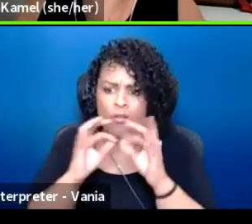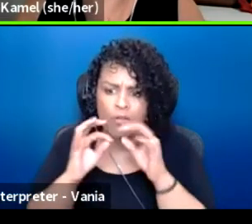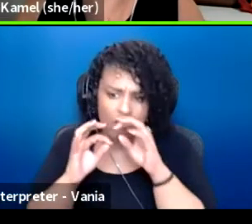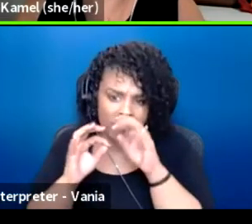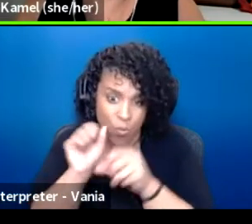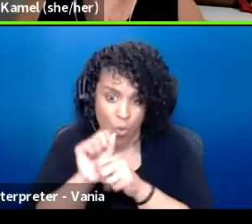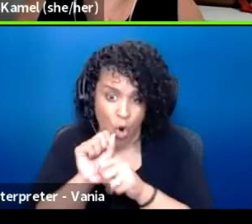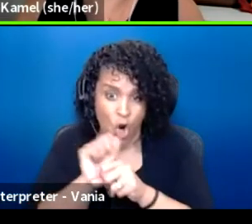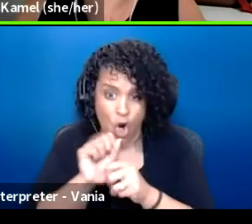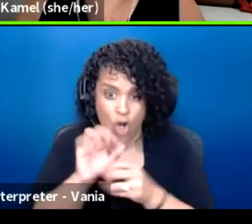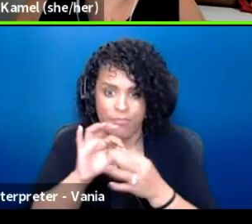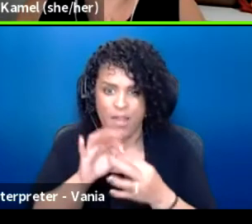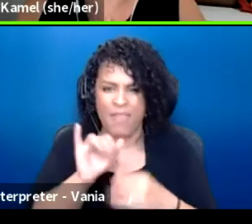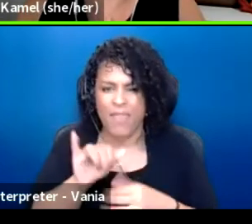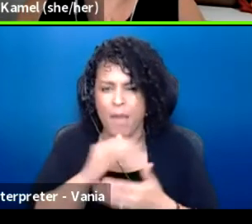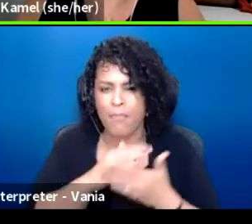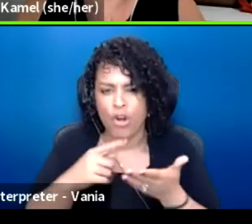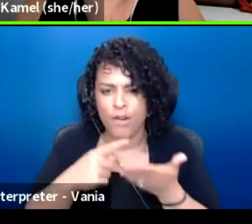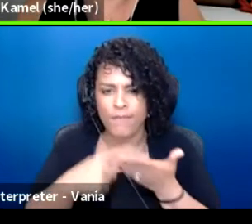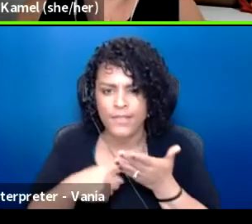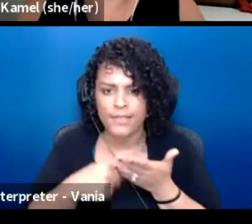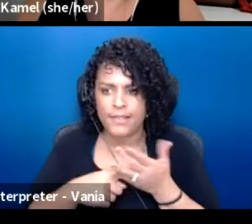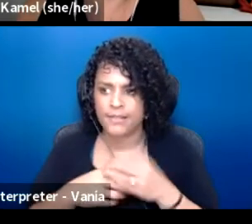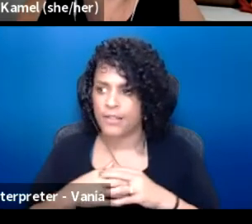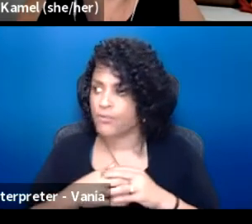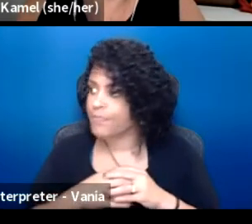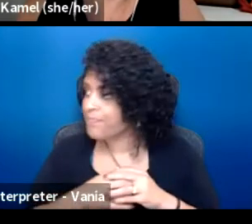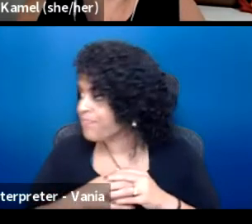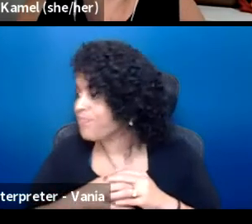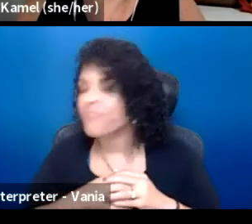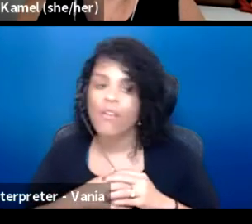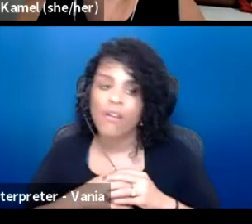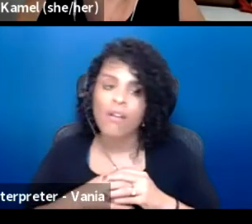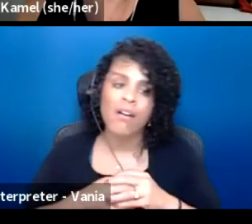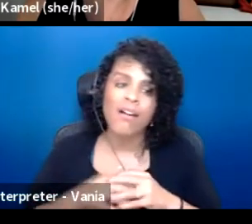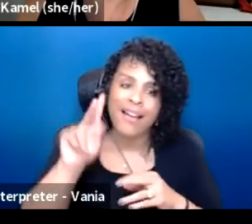to this part of the discussion. Yeah, I mean, there's so much,